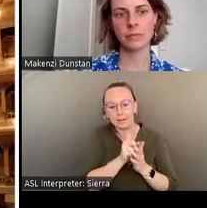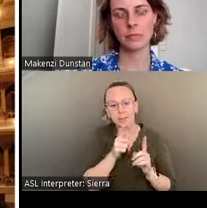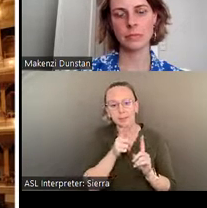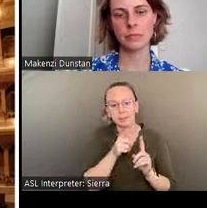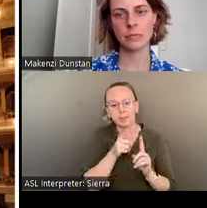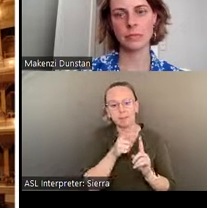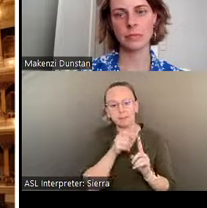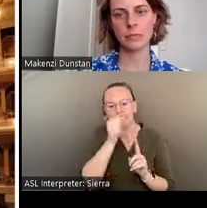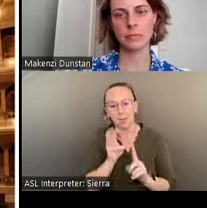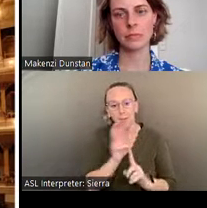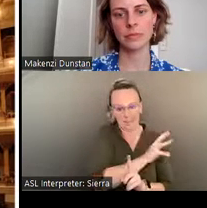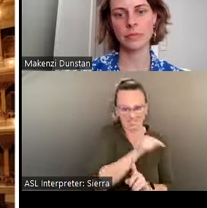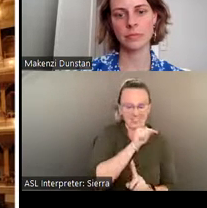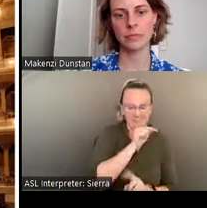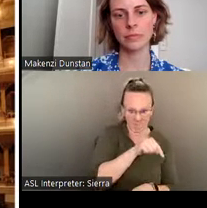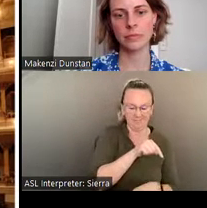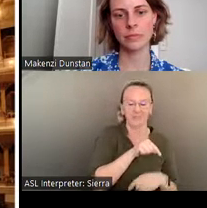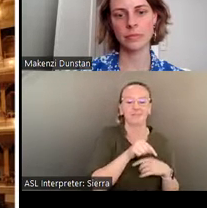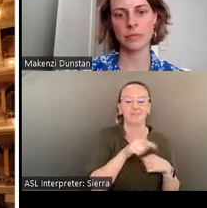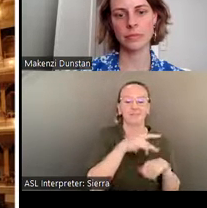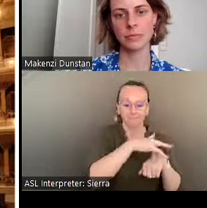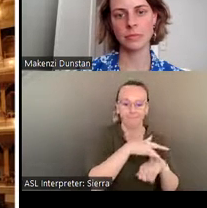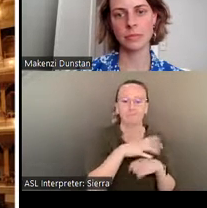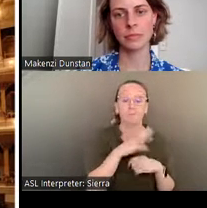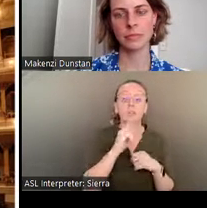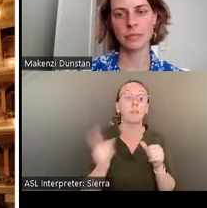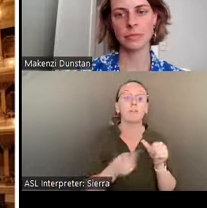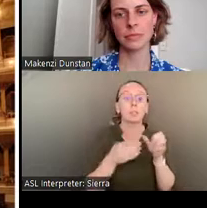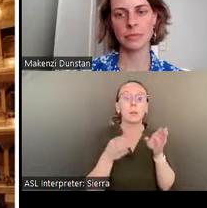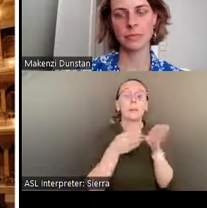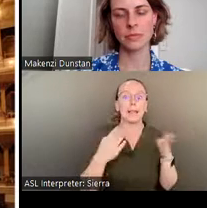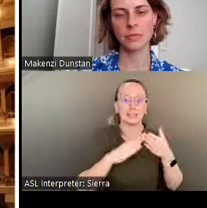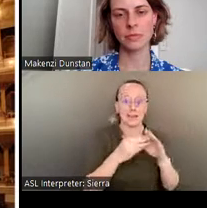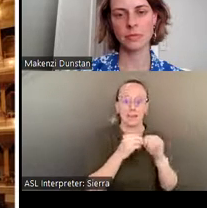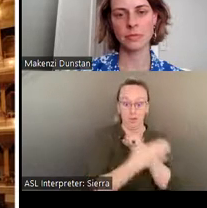While here in one of the first planned cities in the country, walk along the Chattahoochee